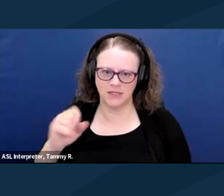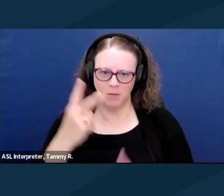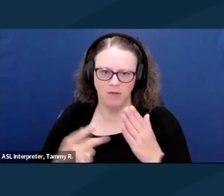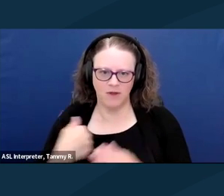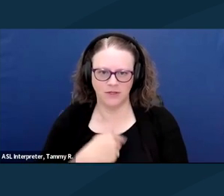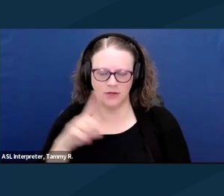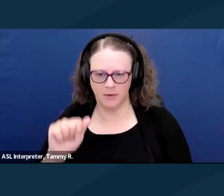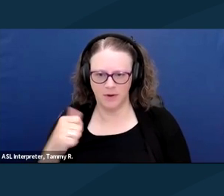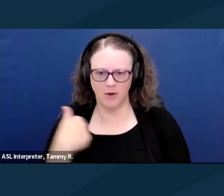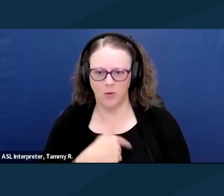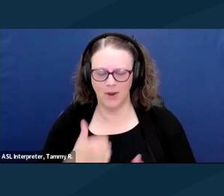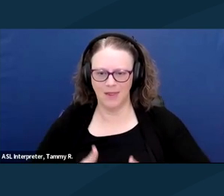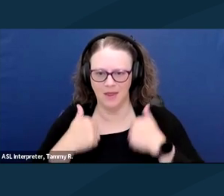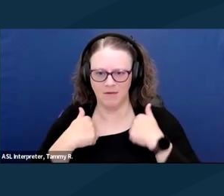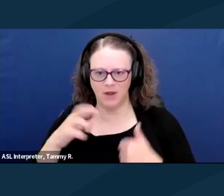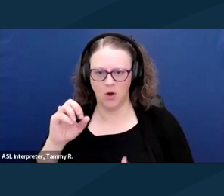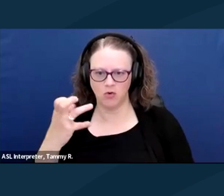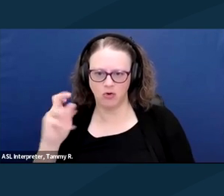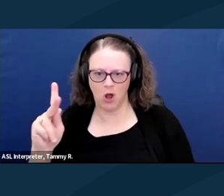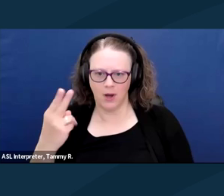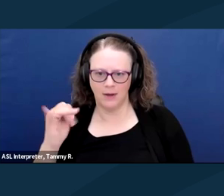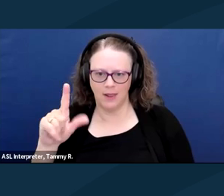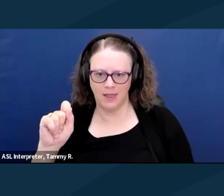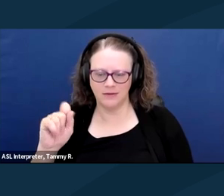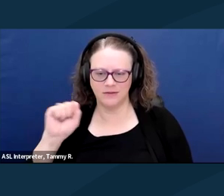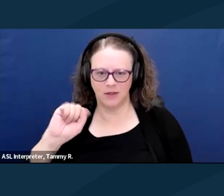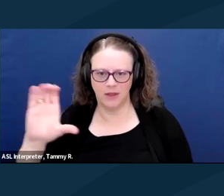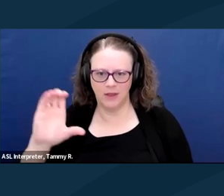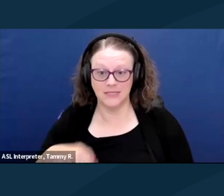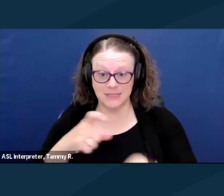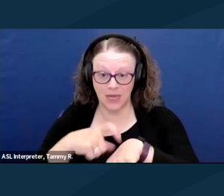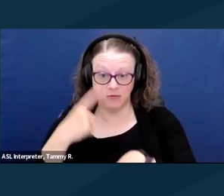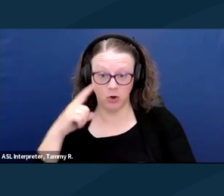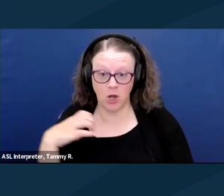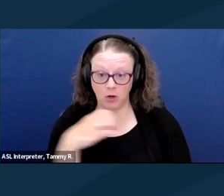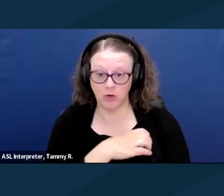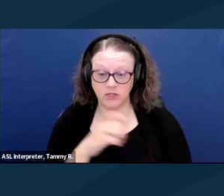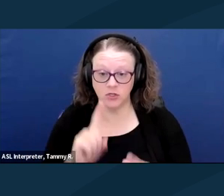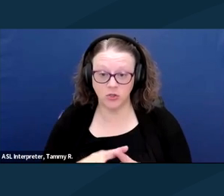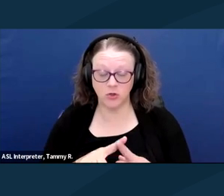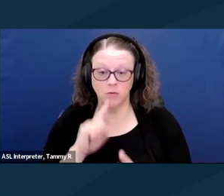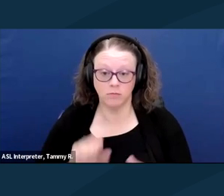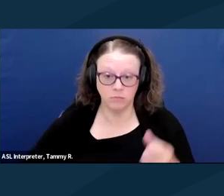It's time for Congress to put its money where its mouth is and remove the marriage penalty for disabled people like us.